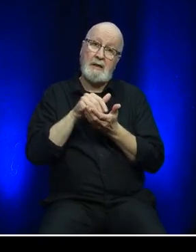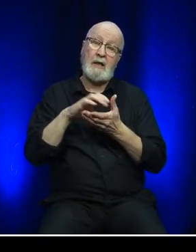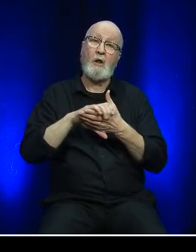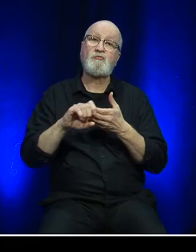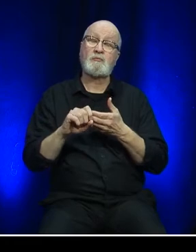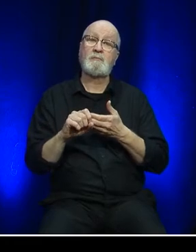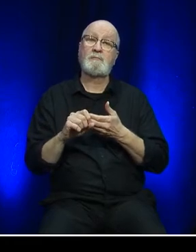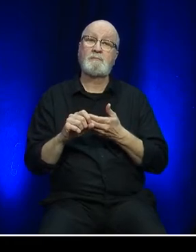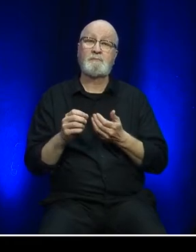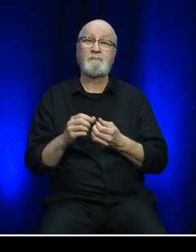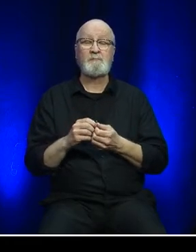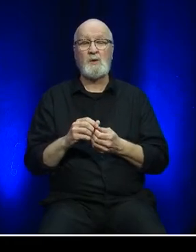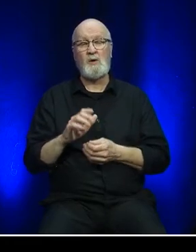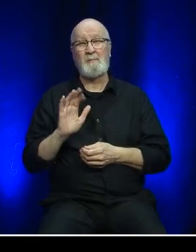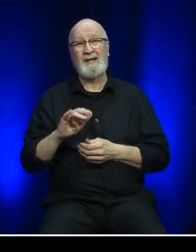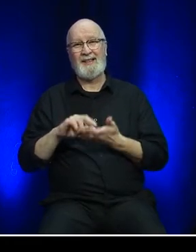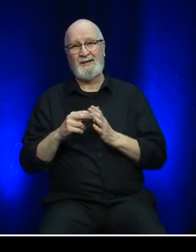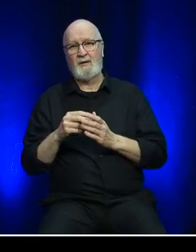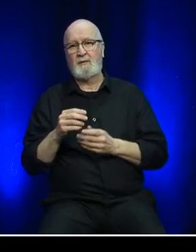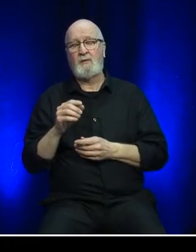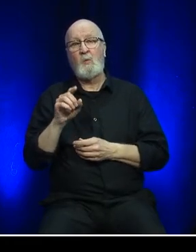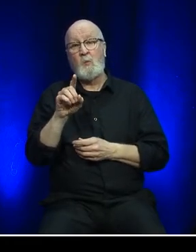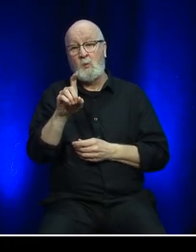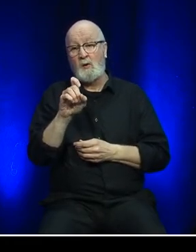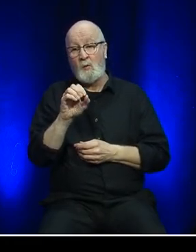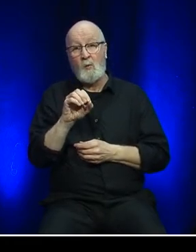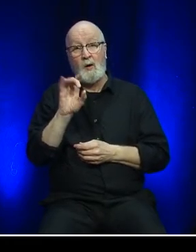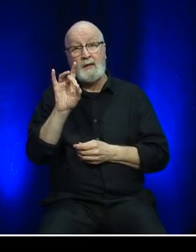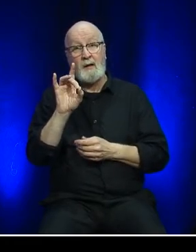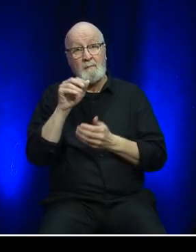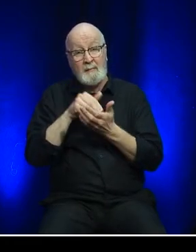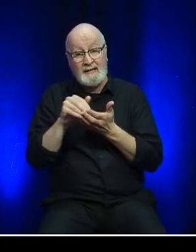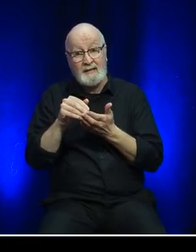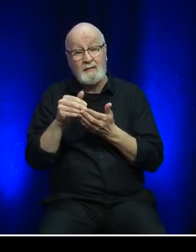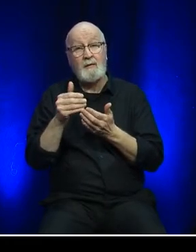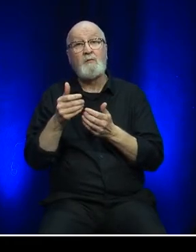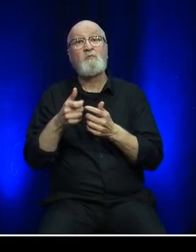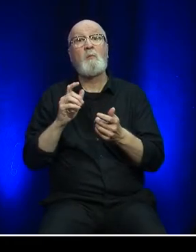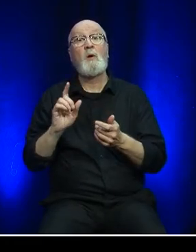Approximately $108 million was generated in user pay